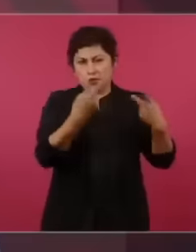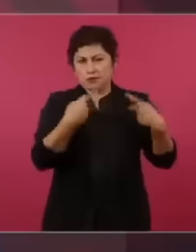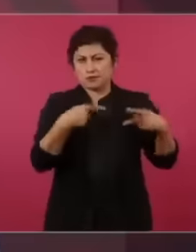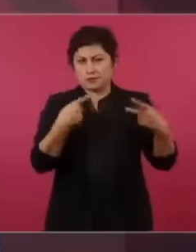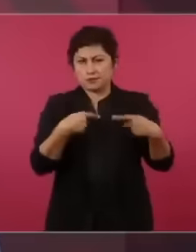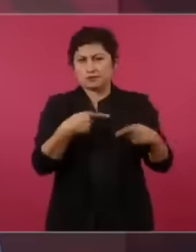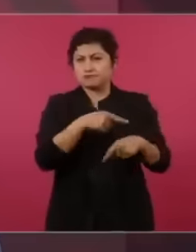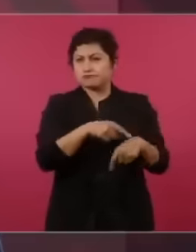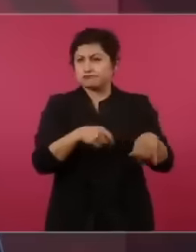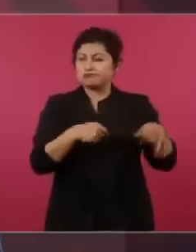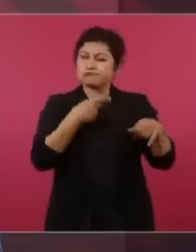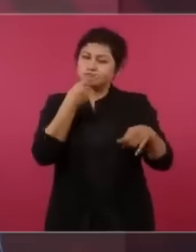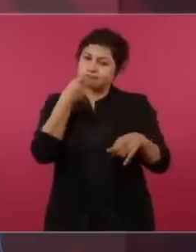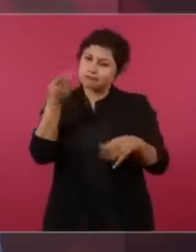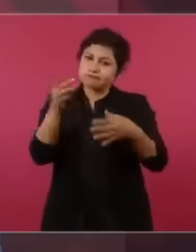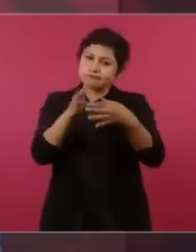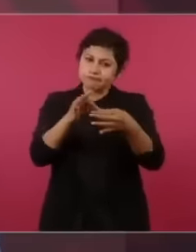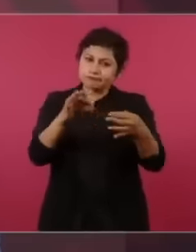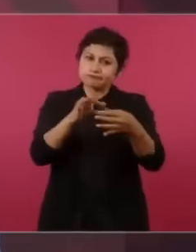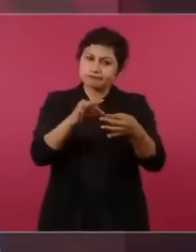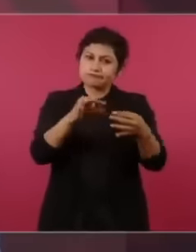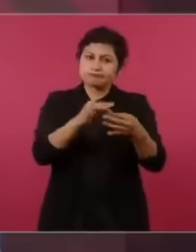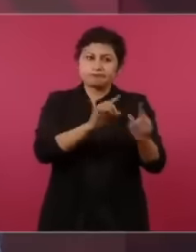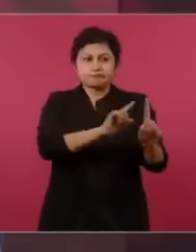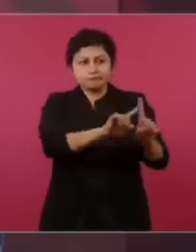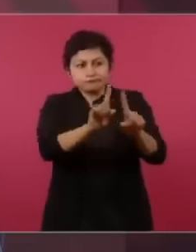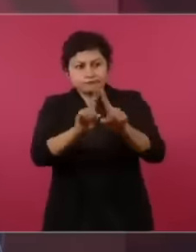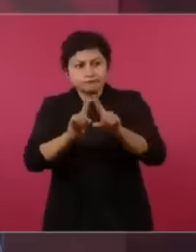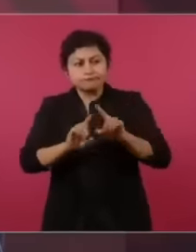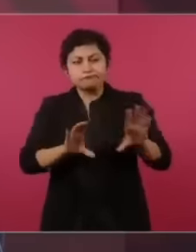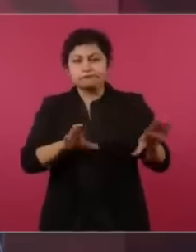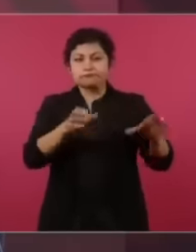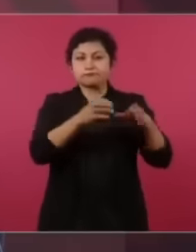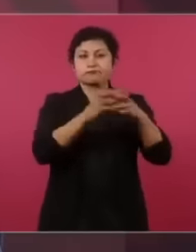intellectuals